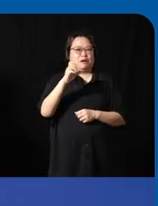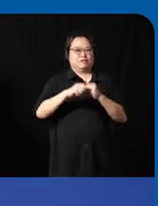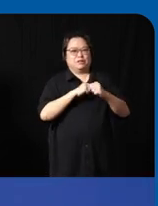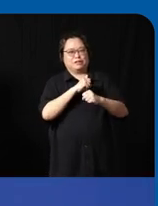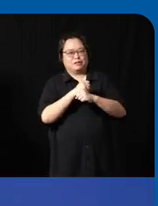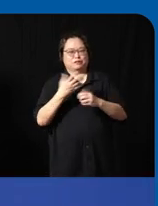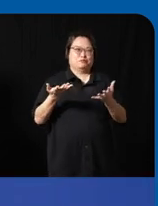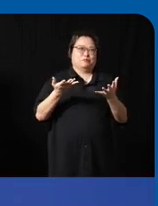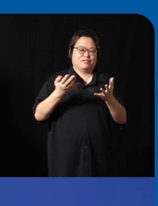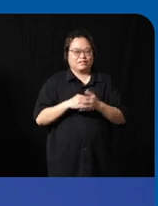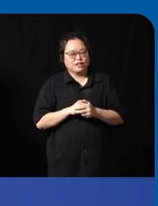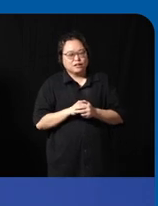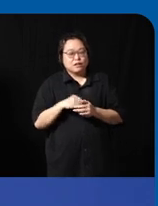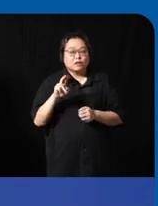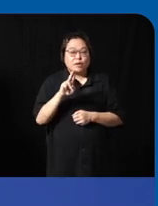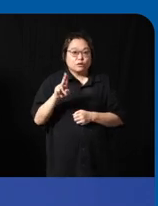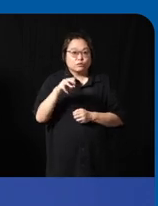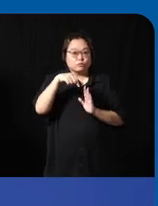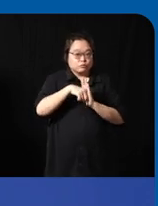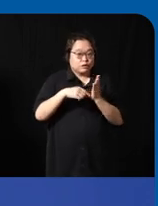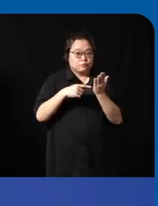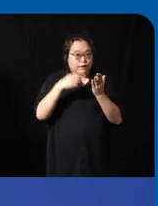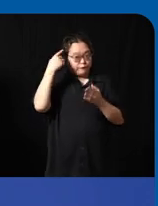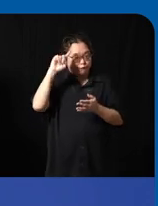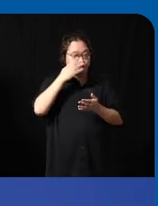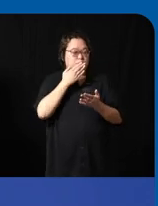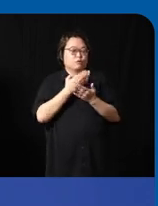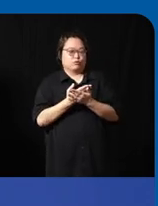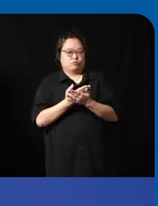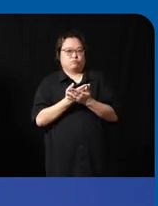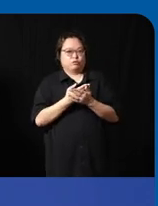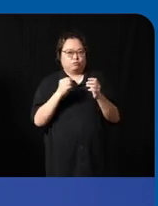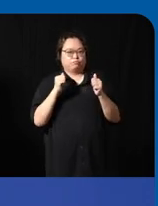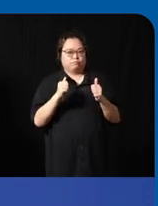is in terms of the use of deep tech for good I think there's really a lot of potential so